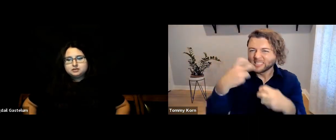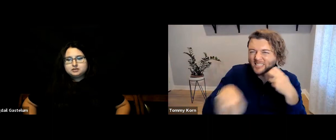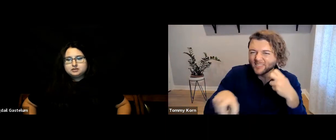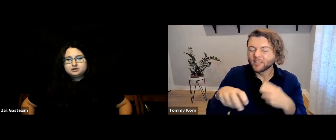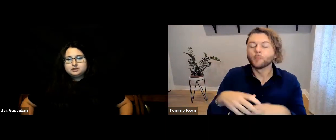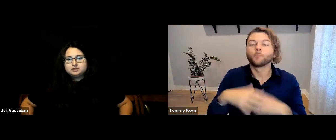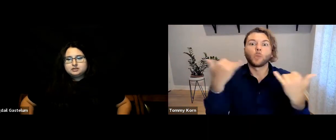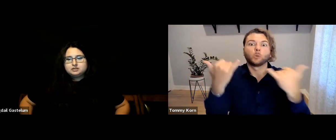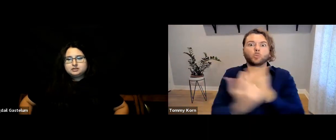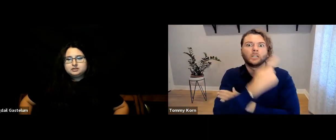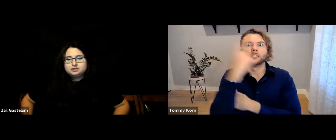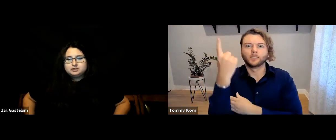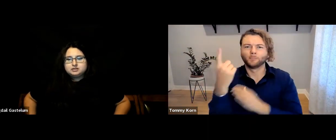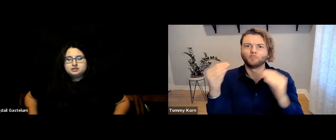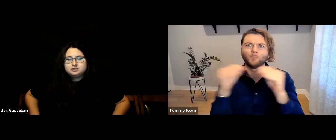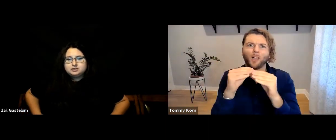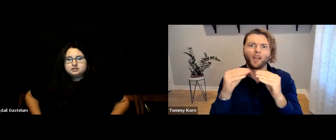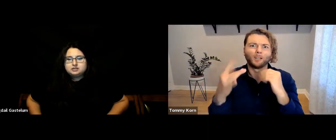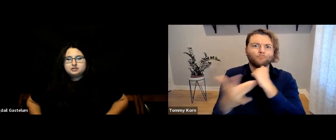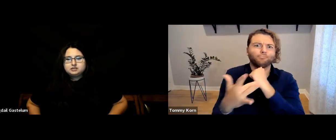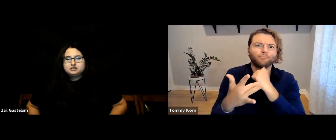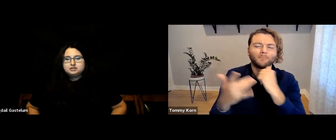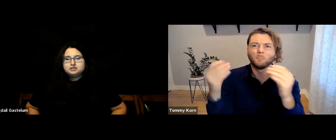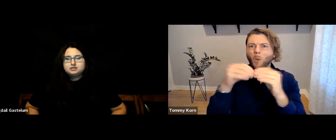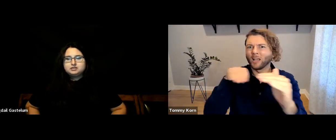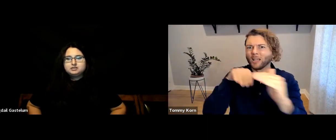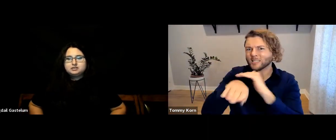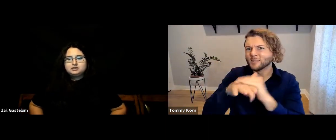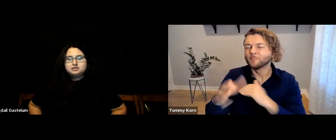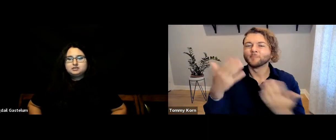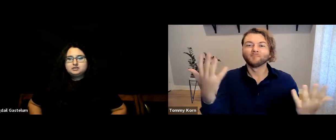It was more of a challenge, whereas today, technology provides much better access.